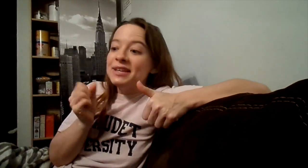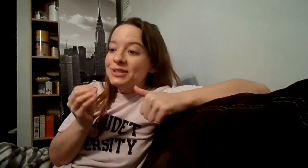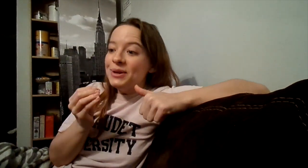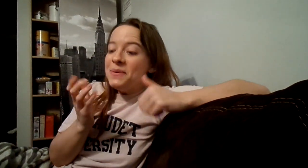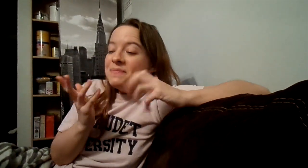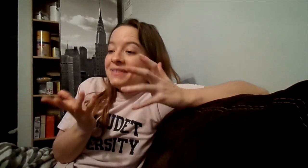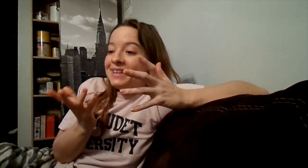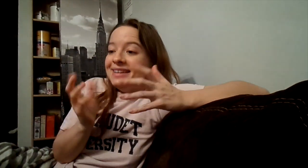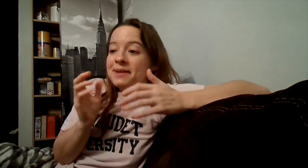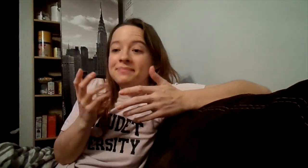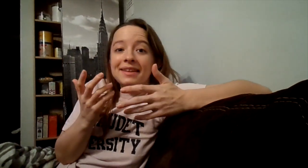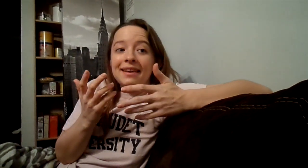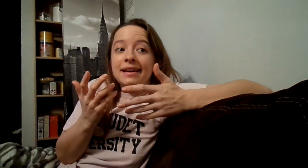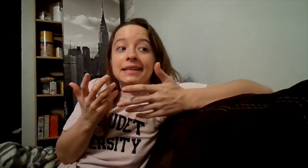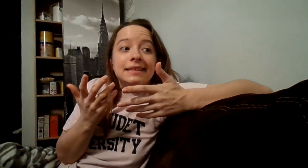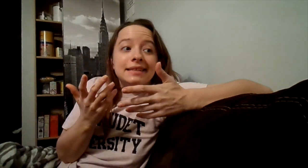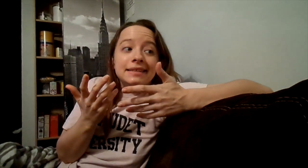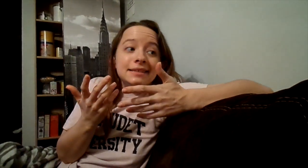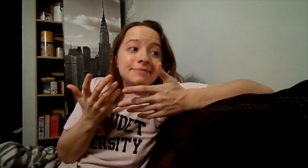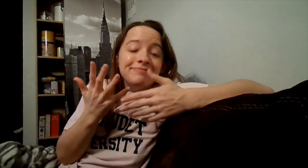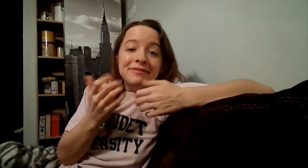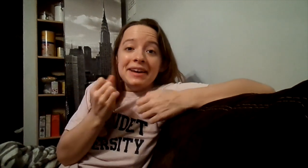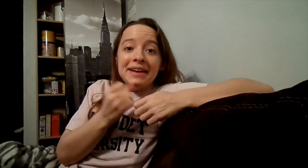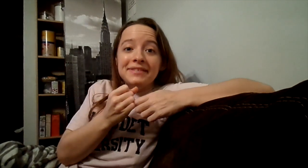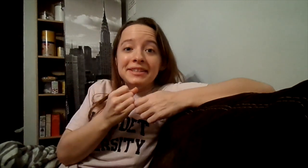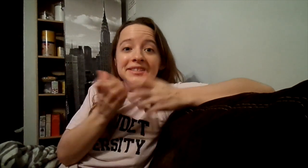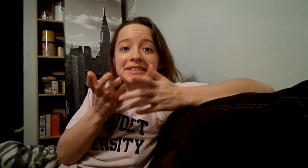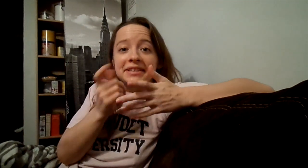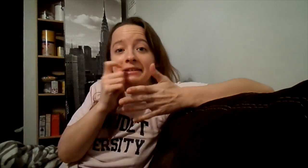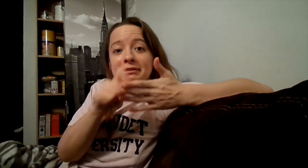So yeah uh 5 years